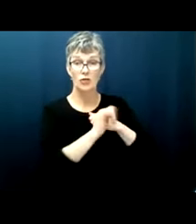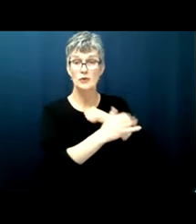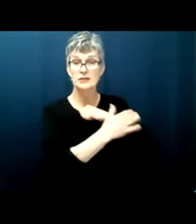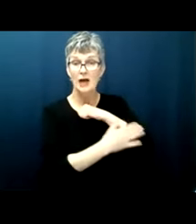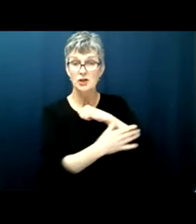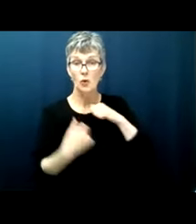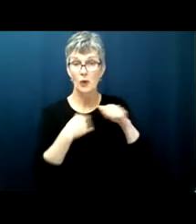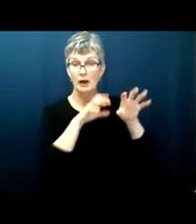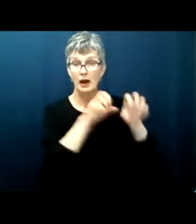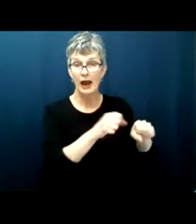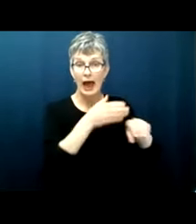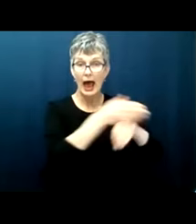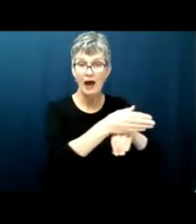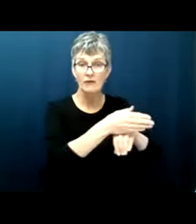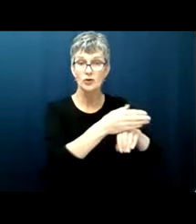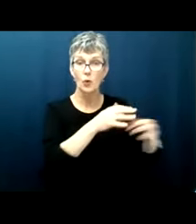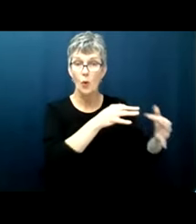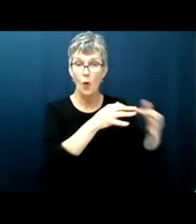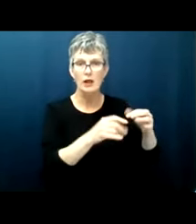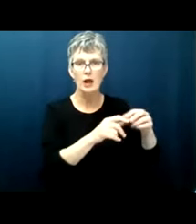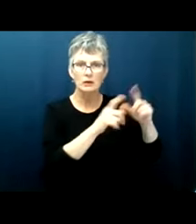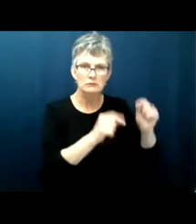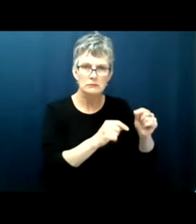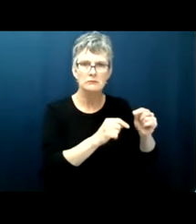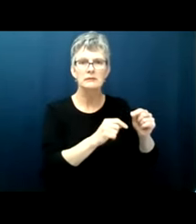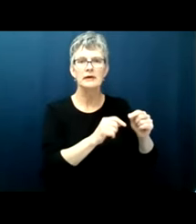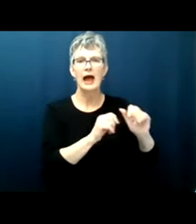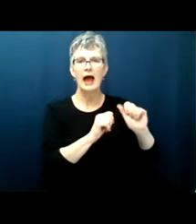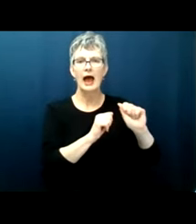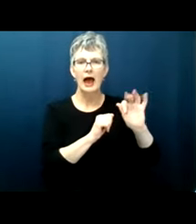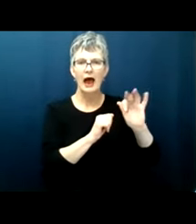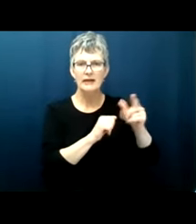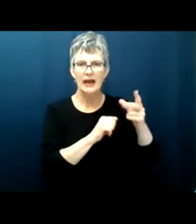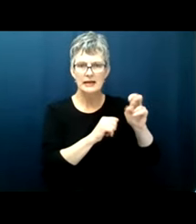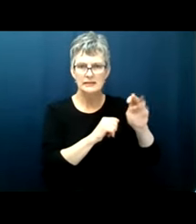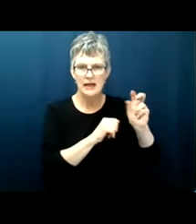germany afghanistan and iraq we have insisted you know in our in our view of ourselves as